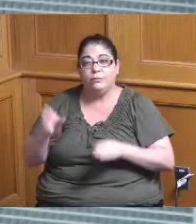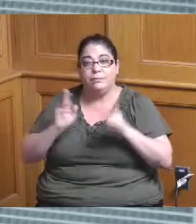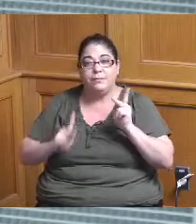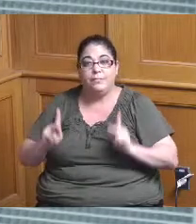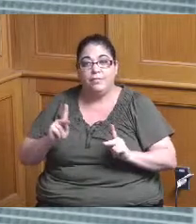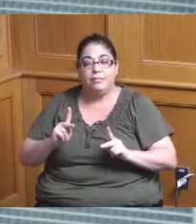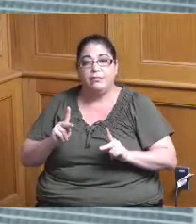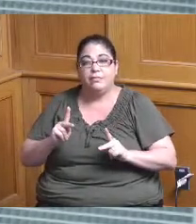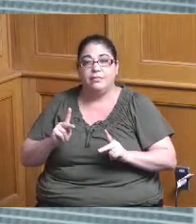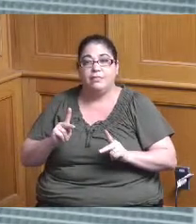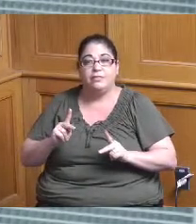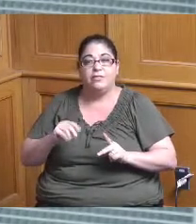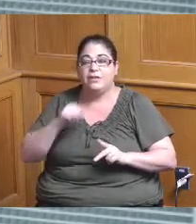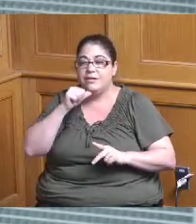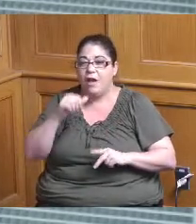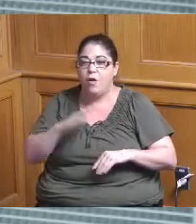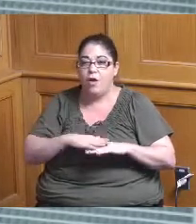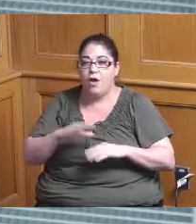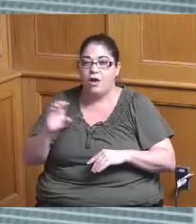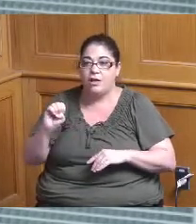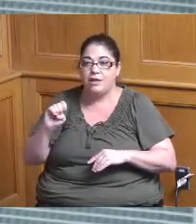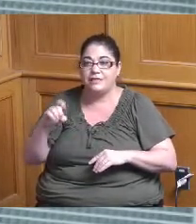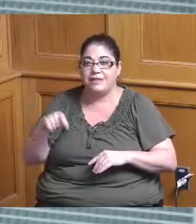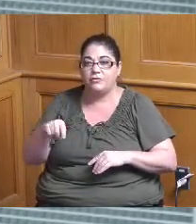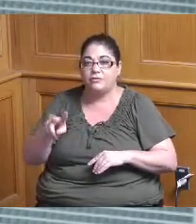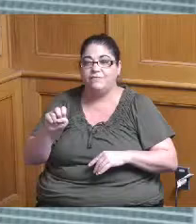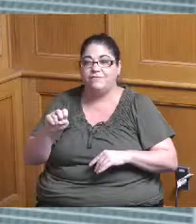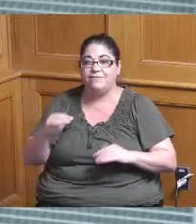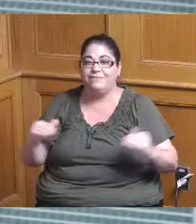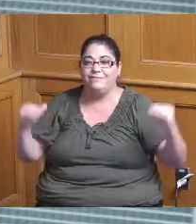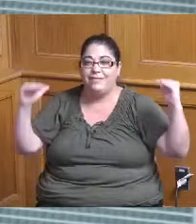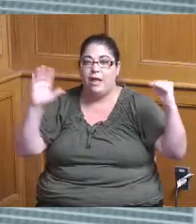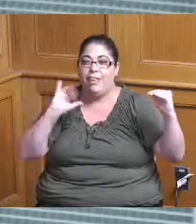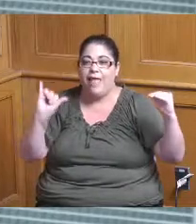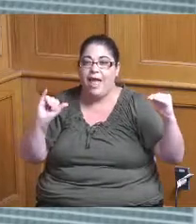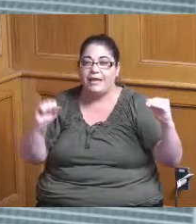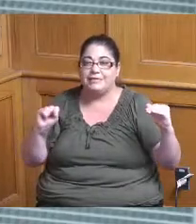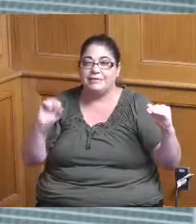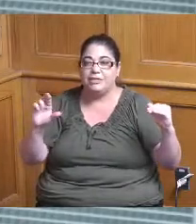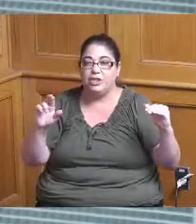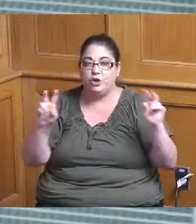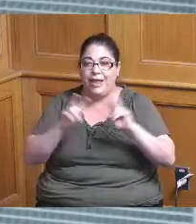they're not on the executive level they're more at it's a senior analyst position that